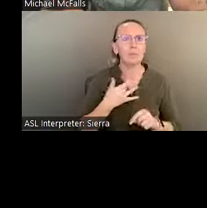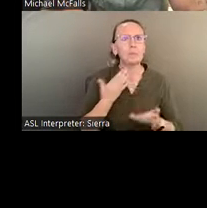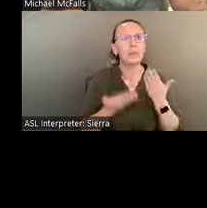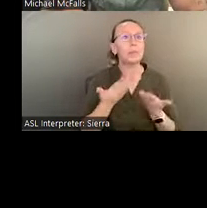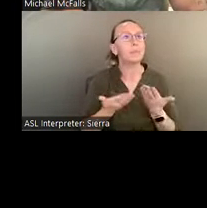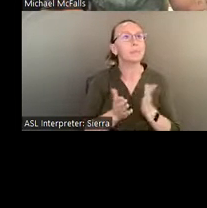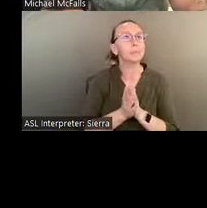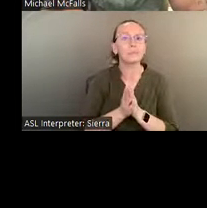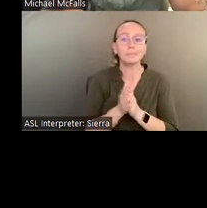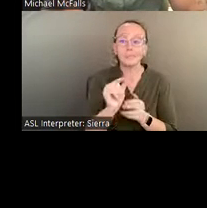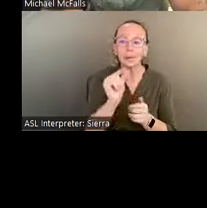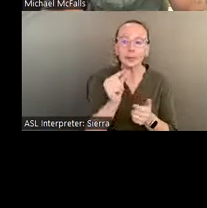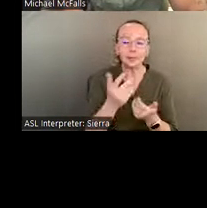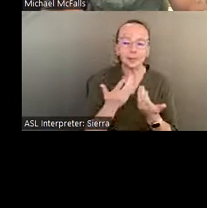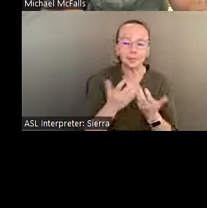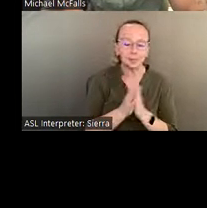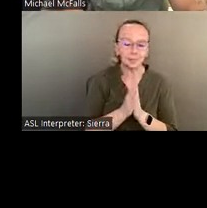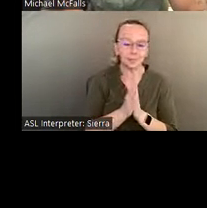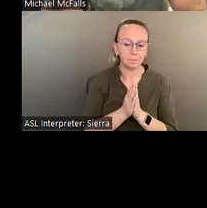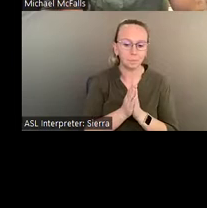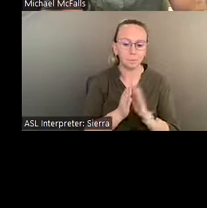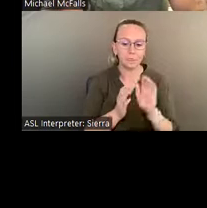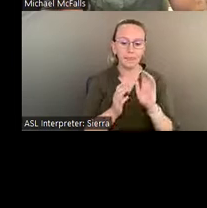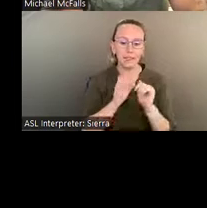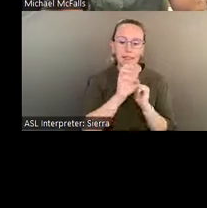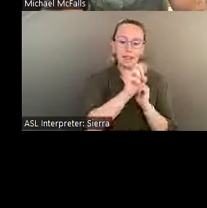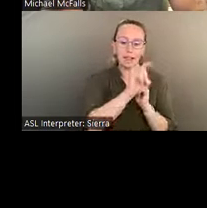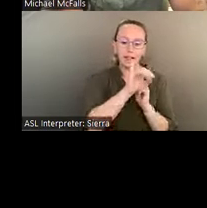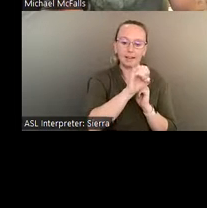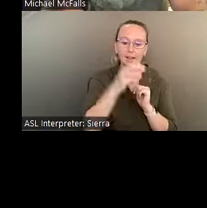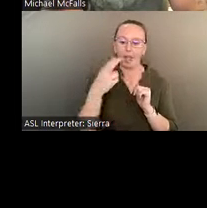know, Eddie and Howard weren't getting along as well.